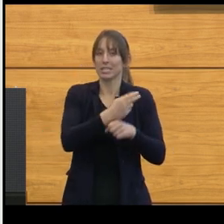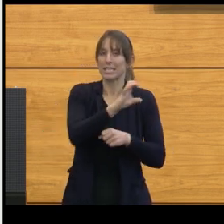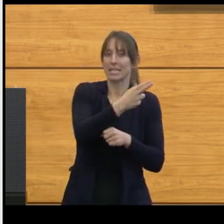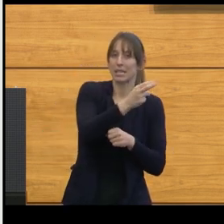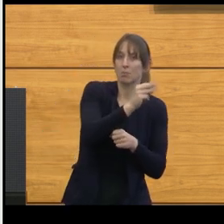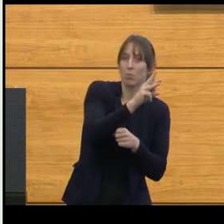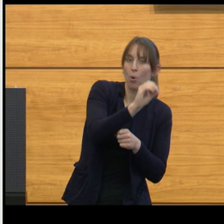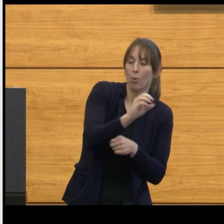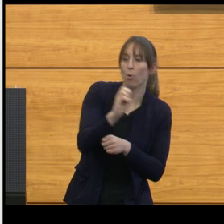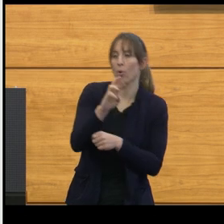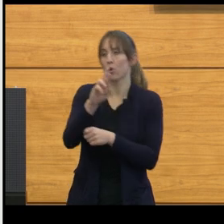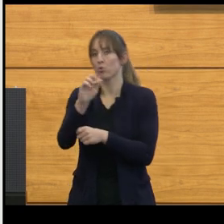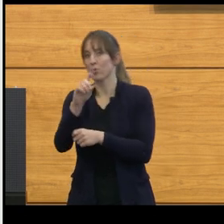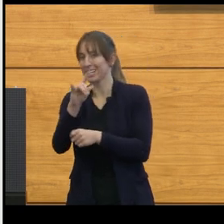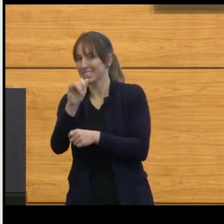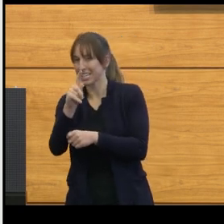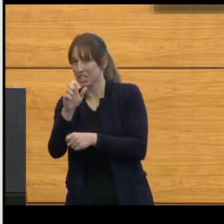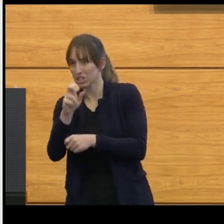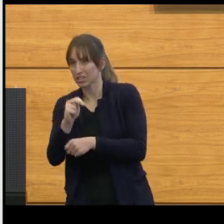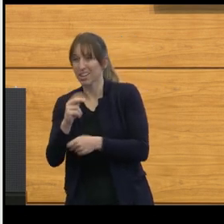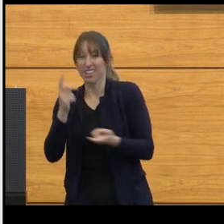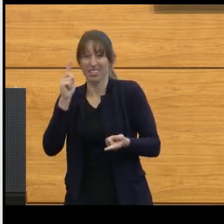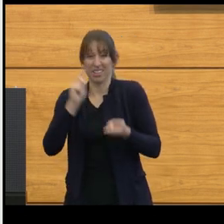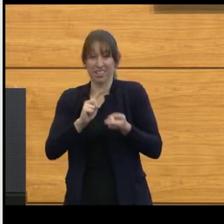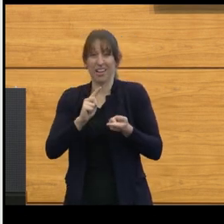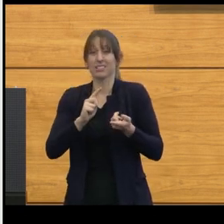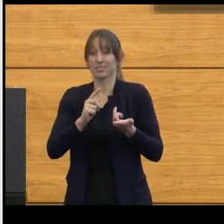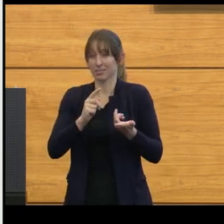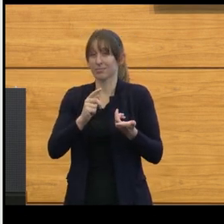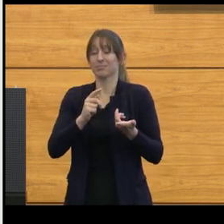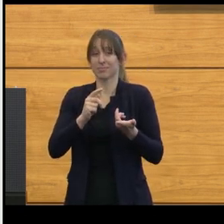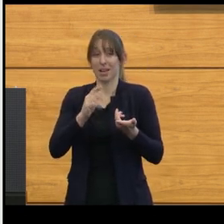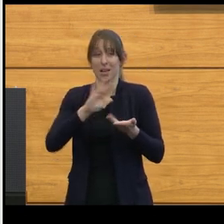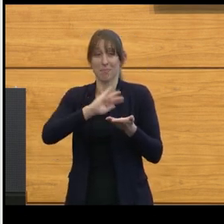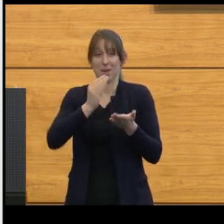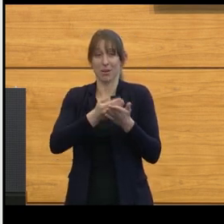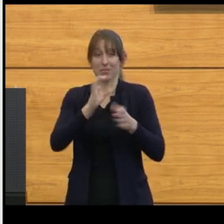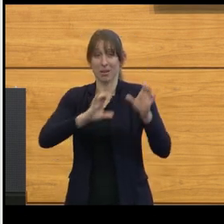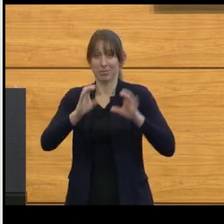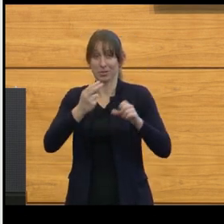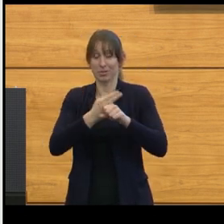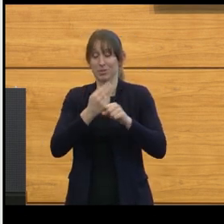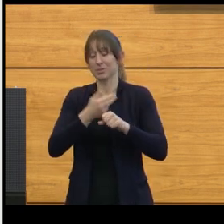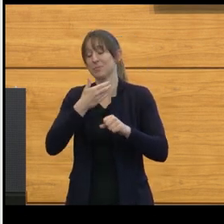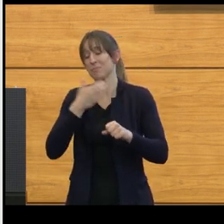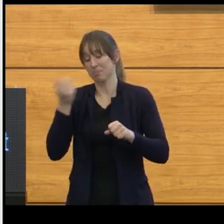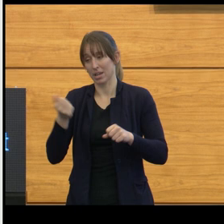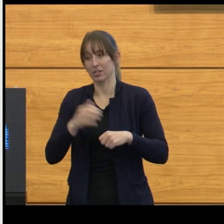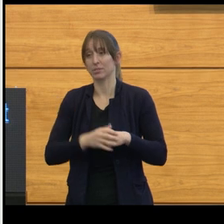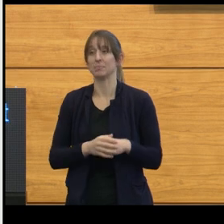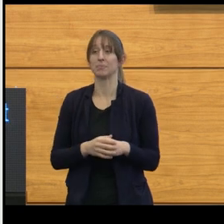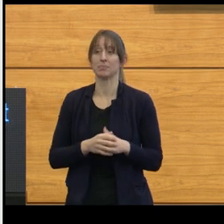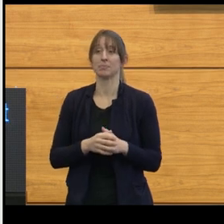We also know the eloquent brain is surrounding most of what we're dealing with. Unlike other areas of tumor that can be resected